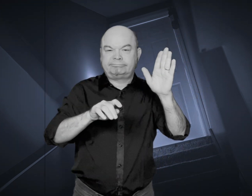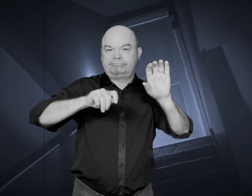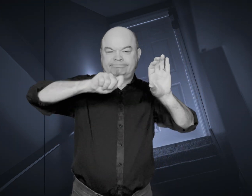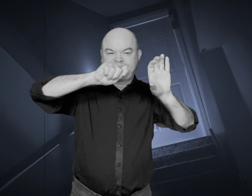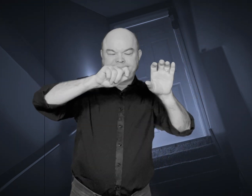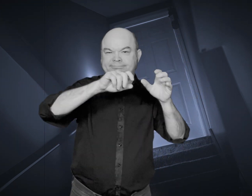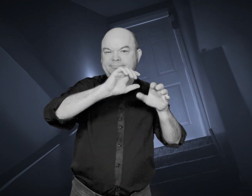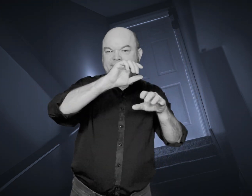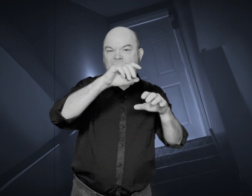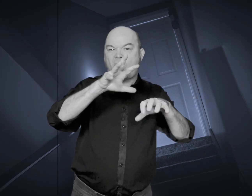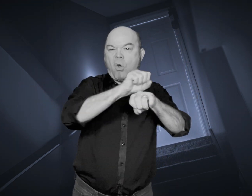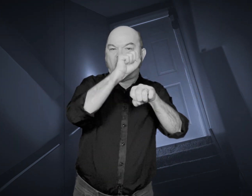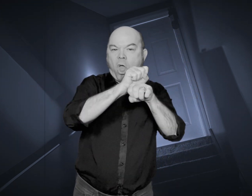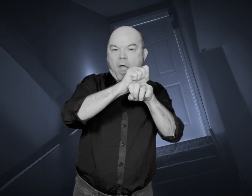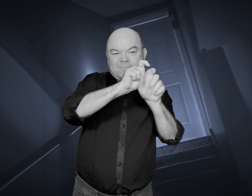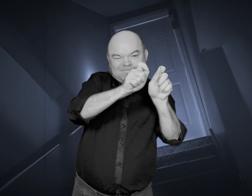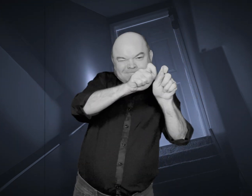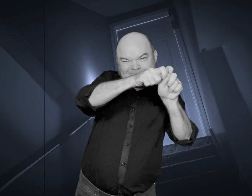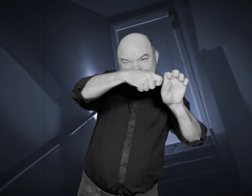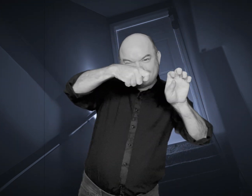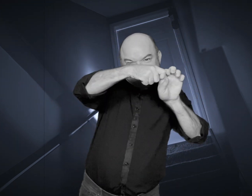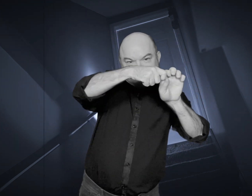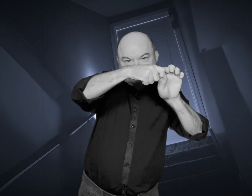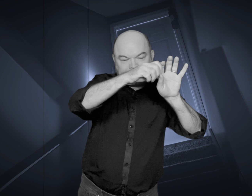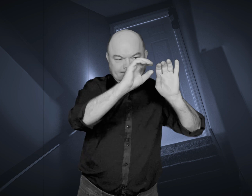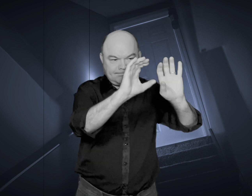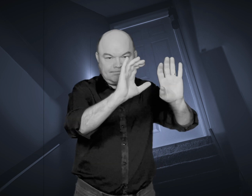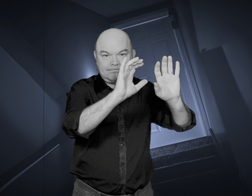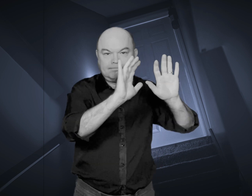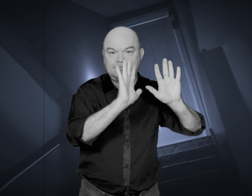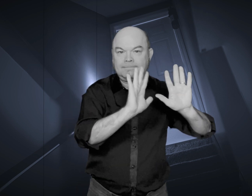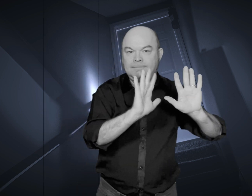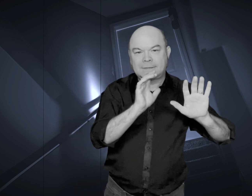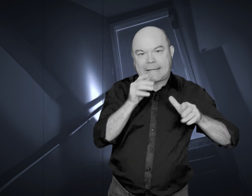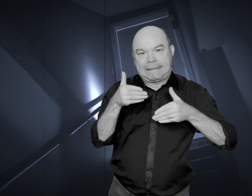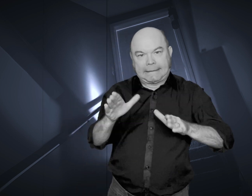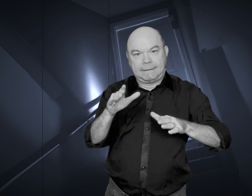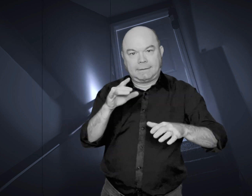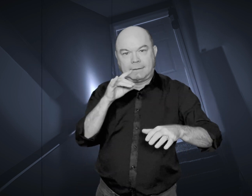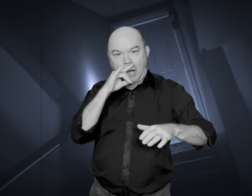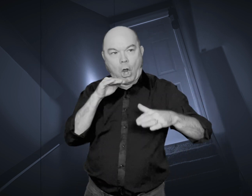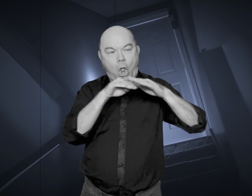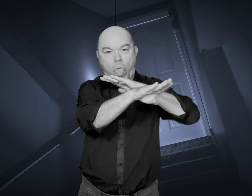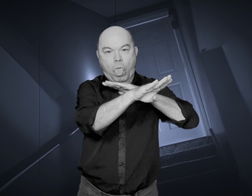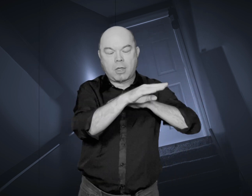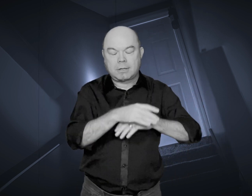To prevent this, the parents installed a new lock on the attic door.